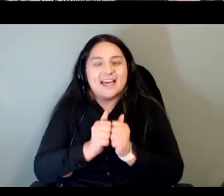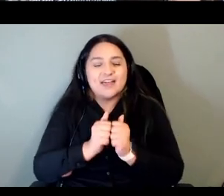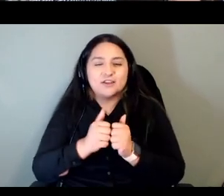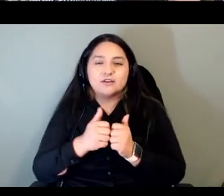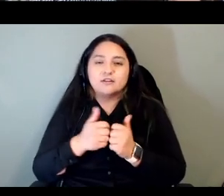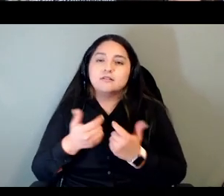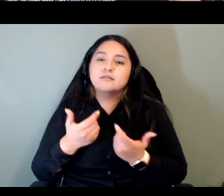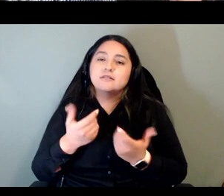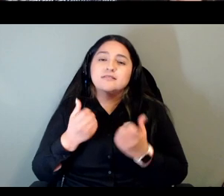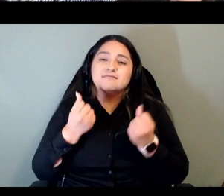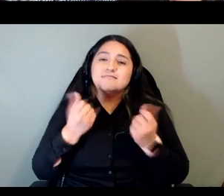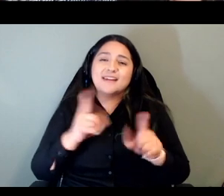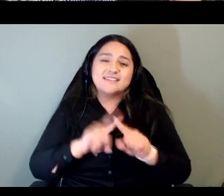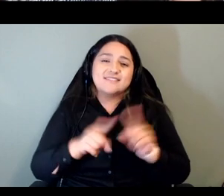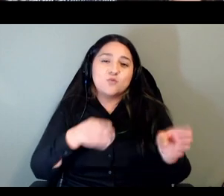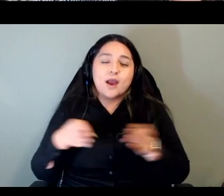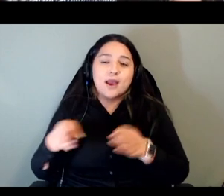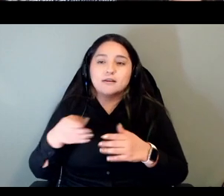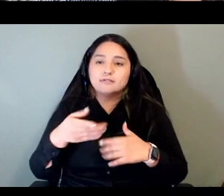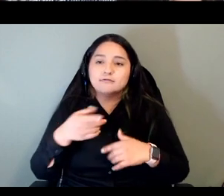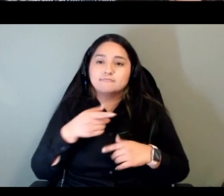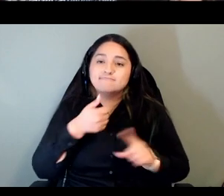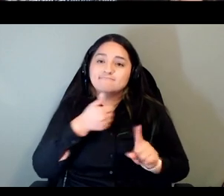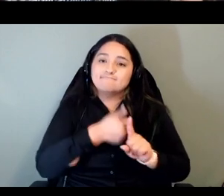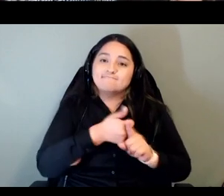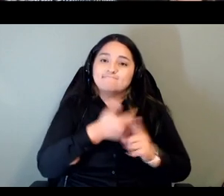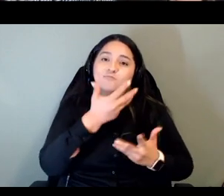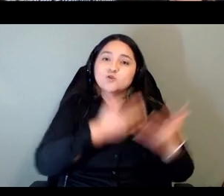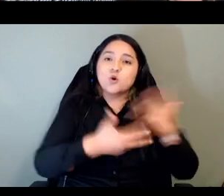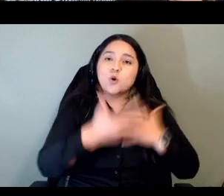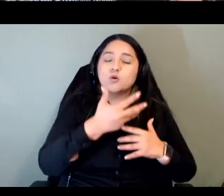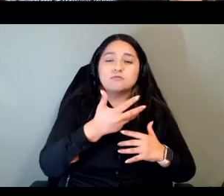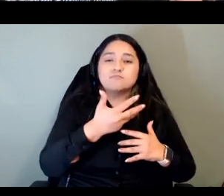other than outside of their families because there's no one to talk to anymore so as we